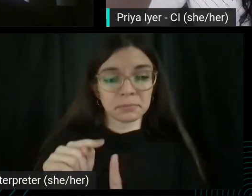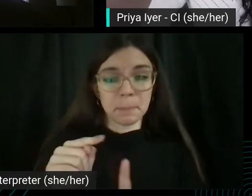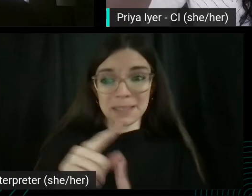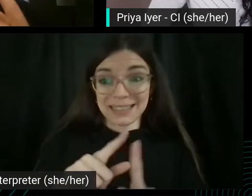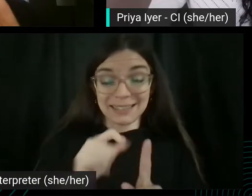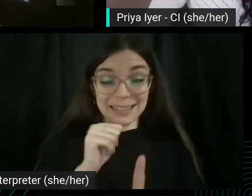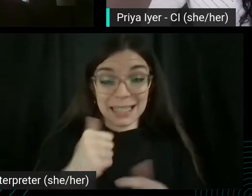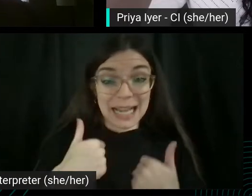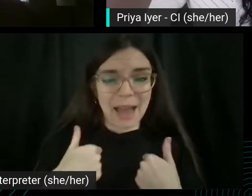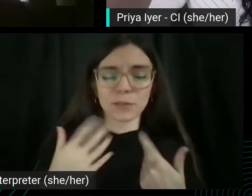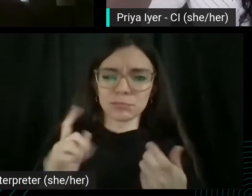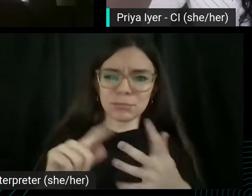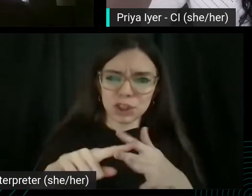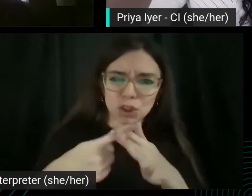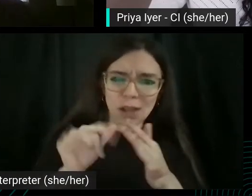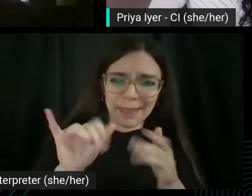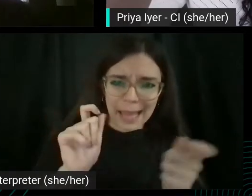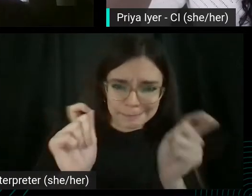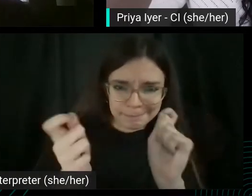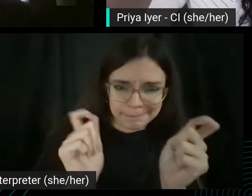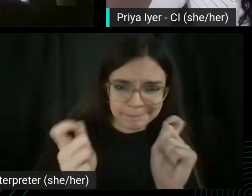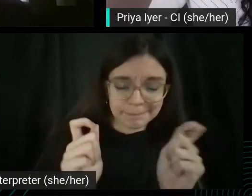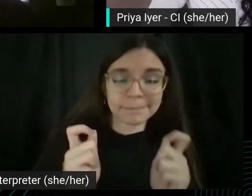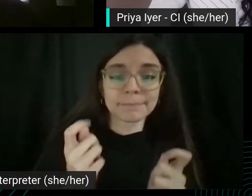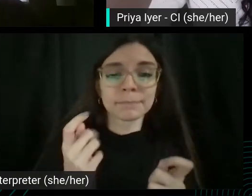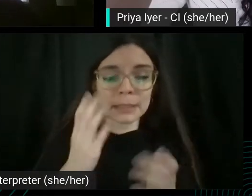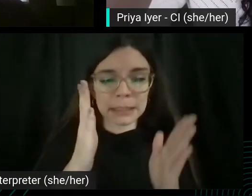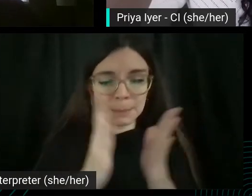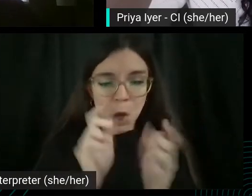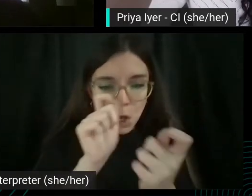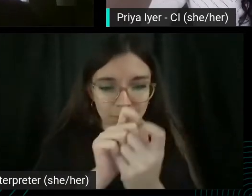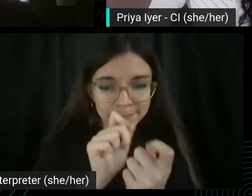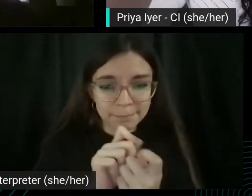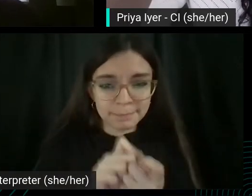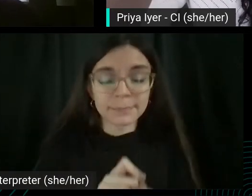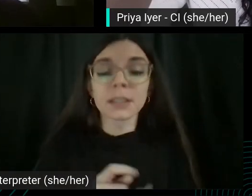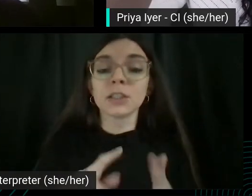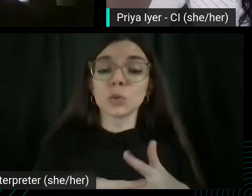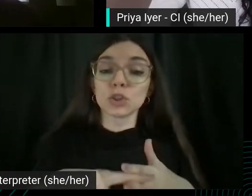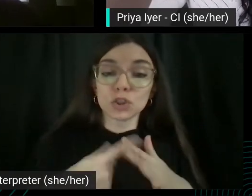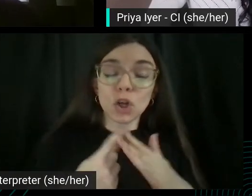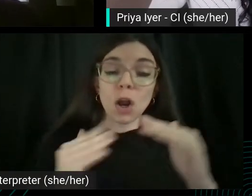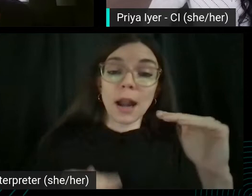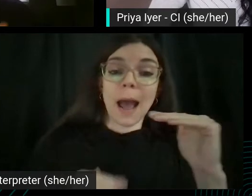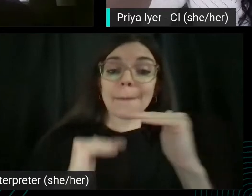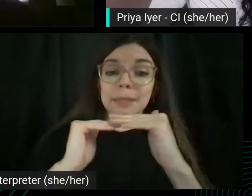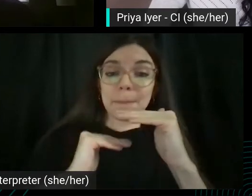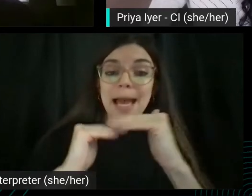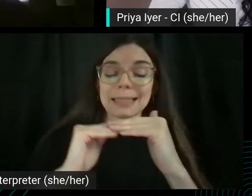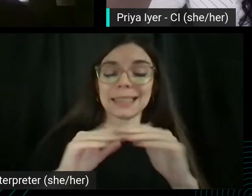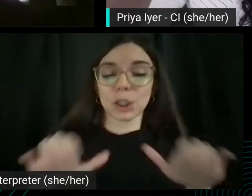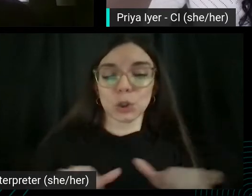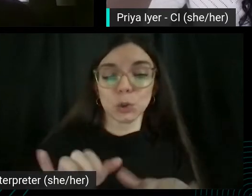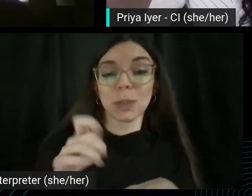Some of that one little tiny thing. So yeah, start optimizing and doing a little bit and then be afraid